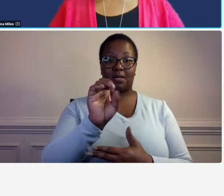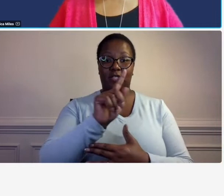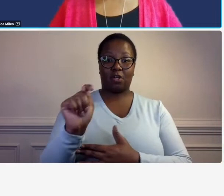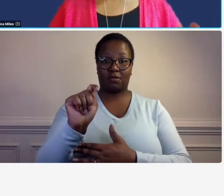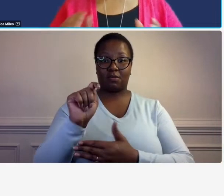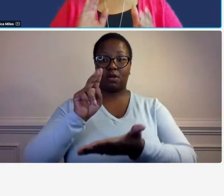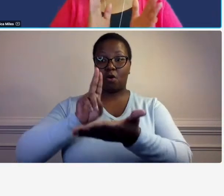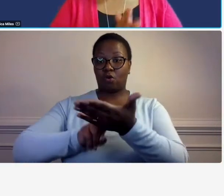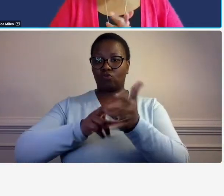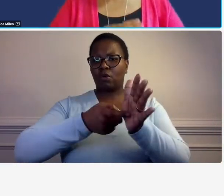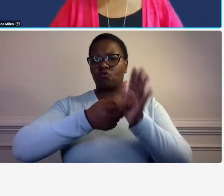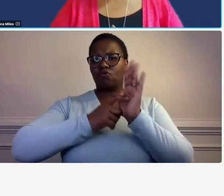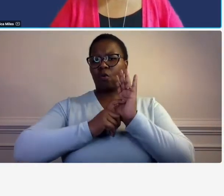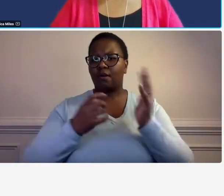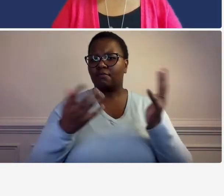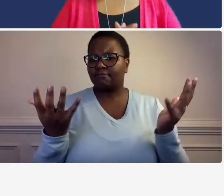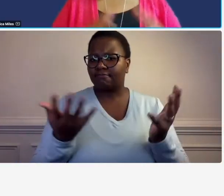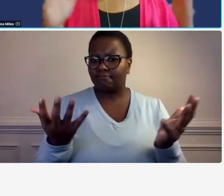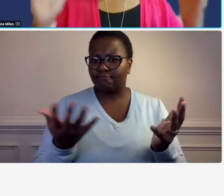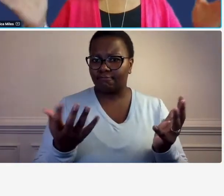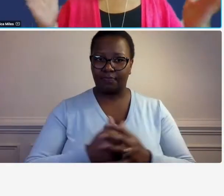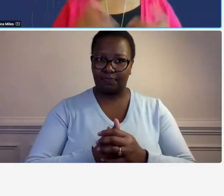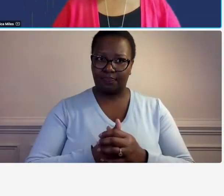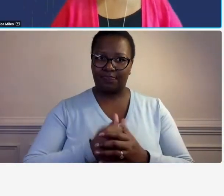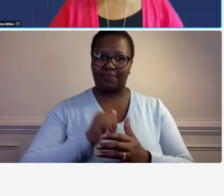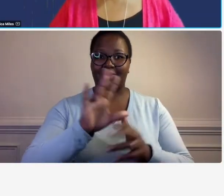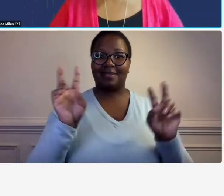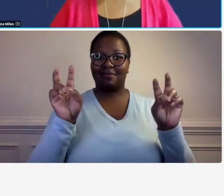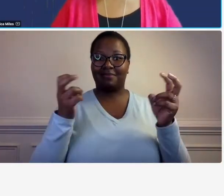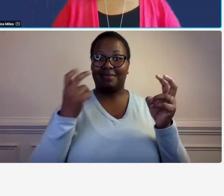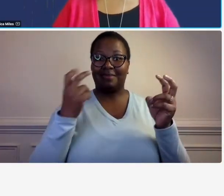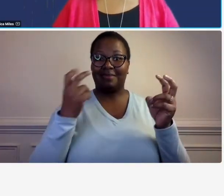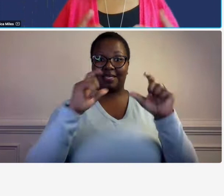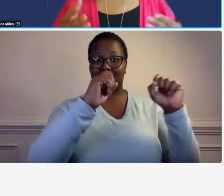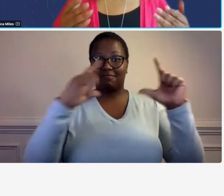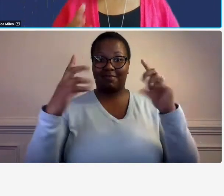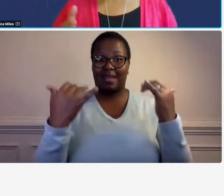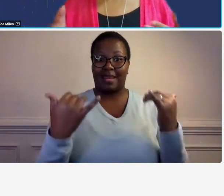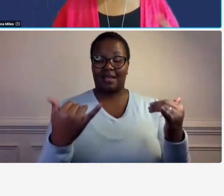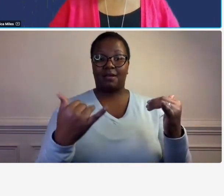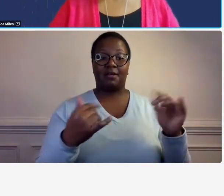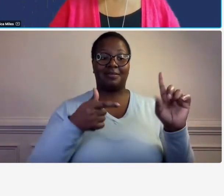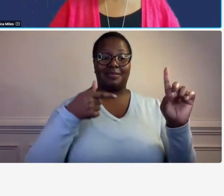okay so on the screen here you see a relationship the relationship is between ddot and the prime and